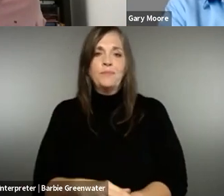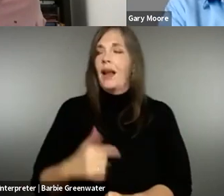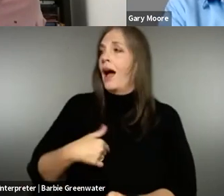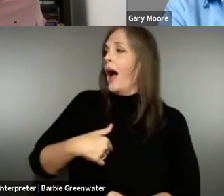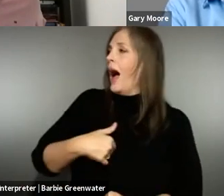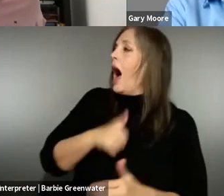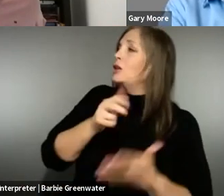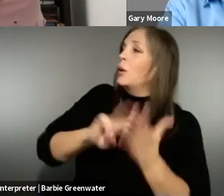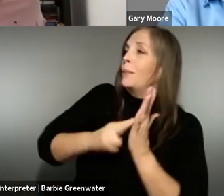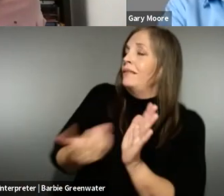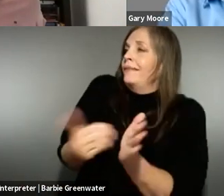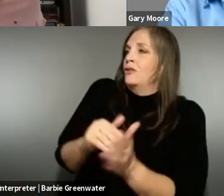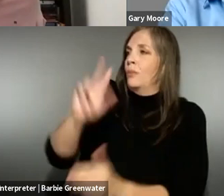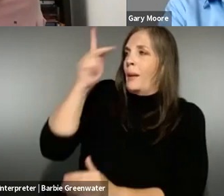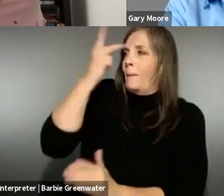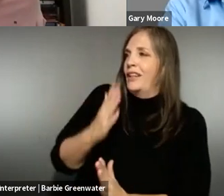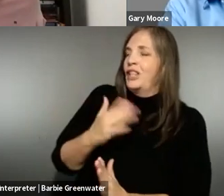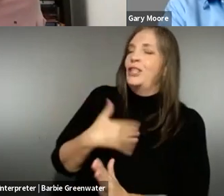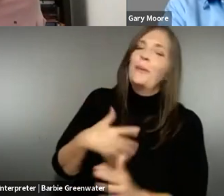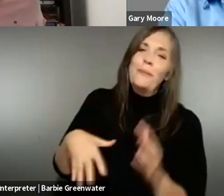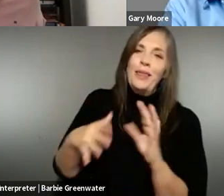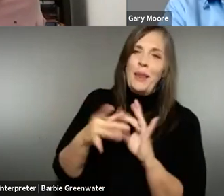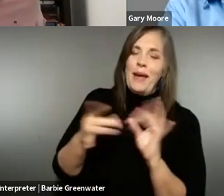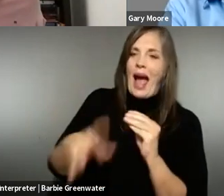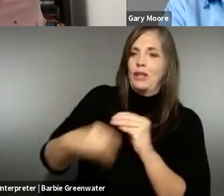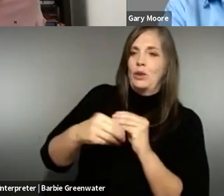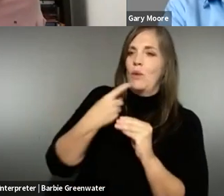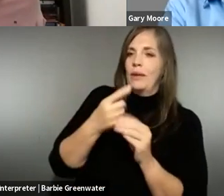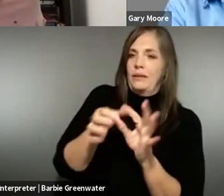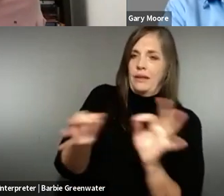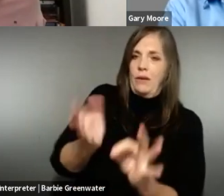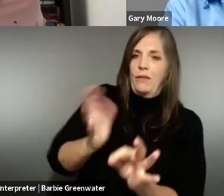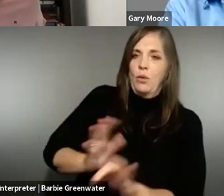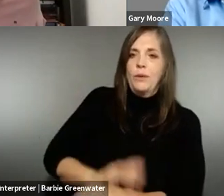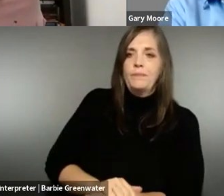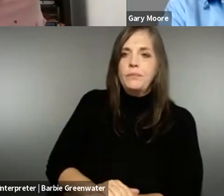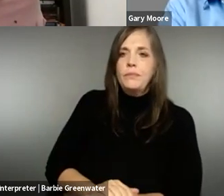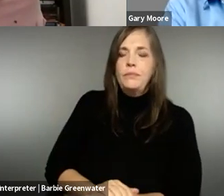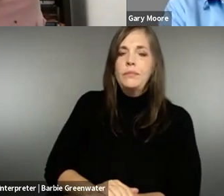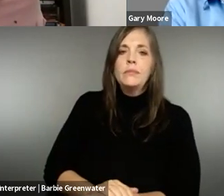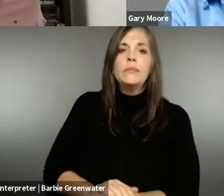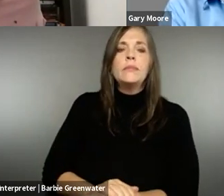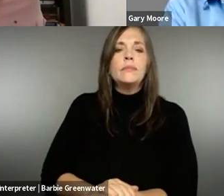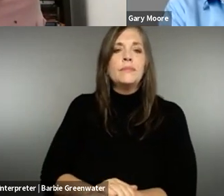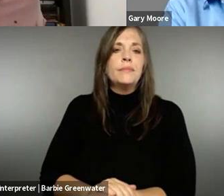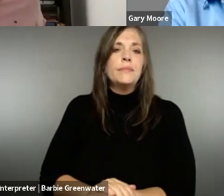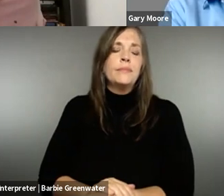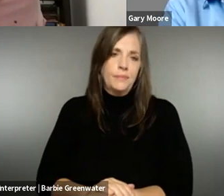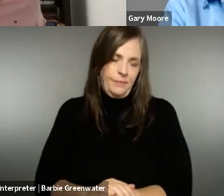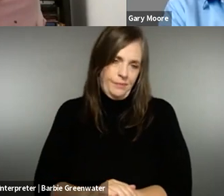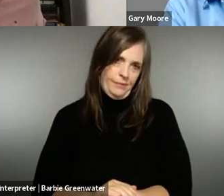happening and not only monitoring? (MOLEDO)